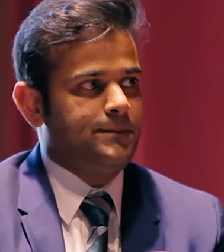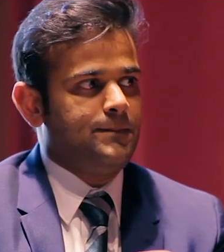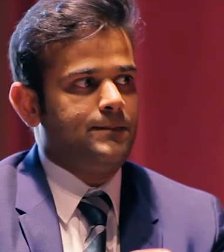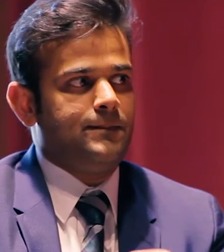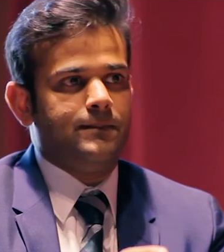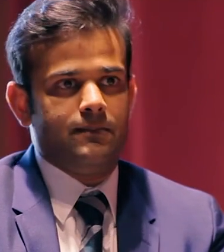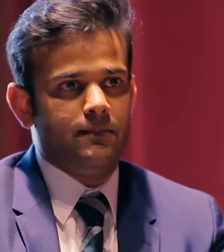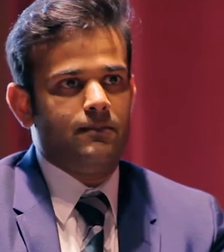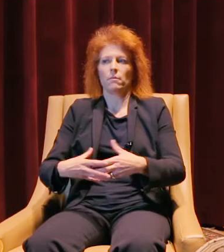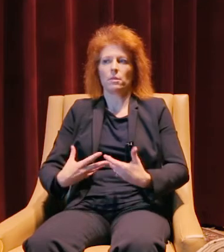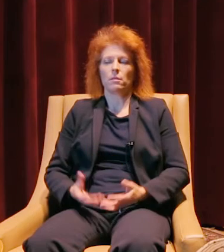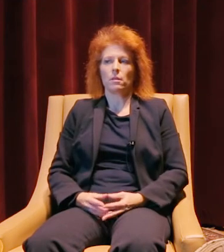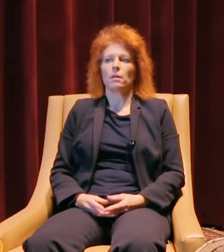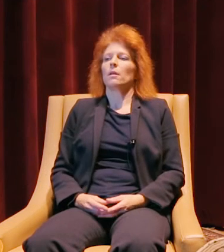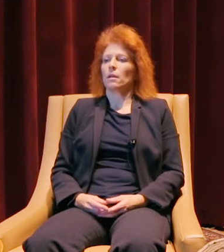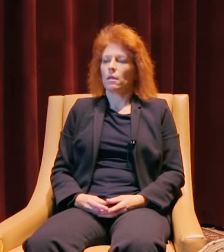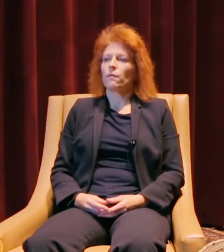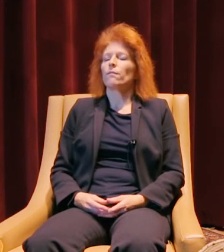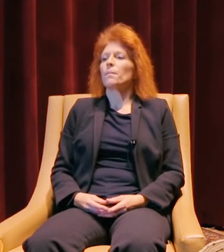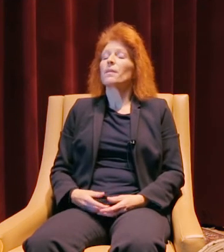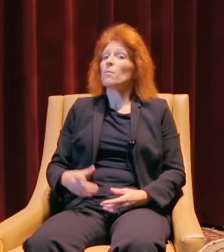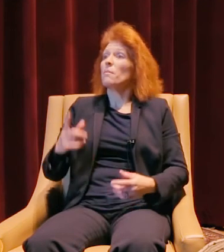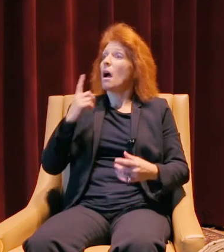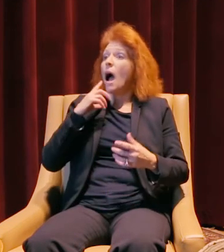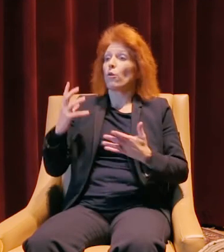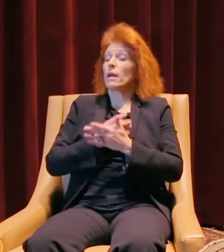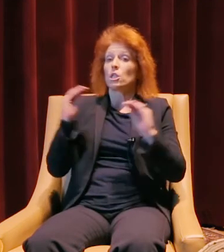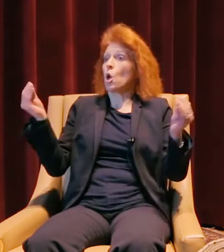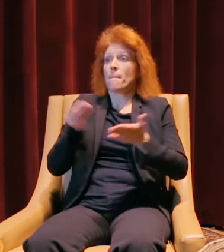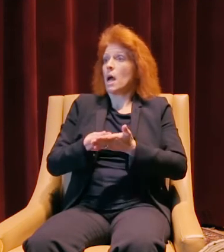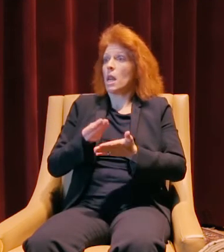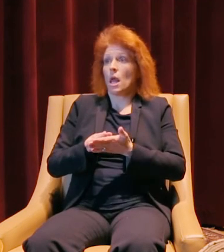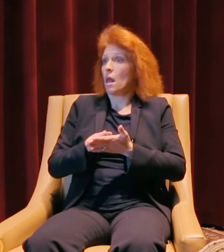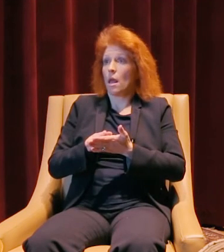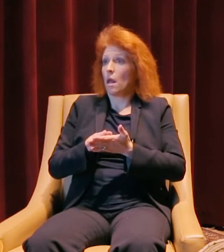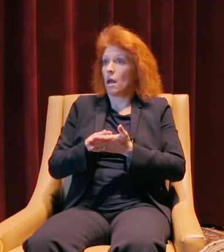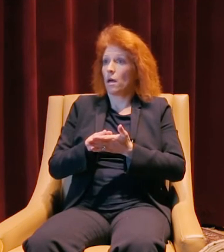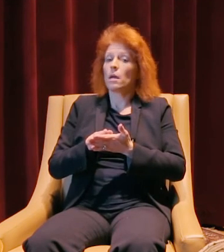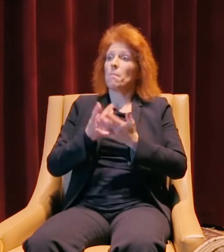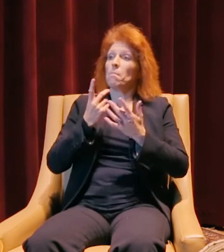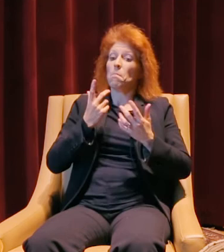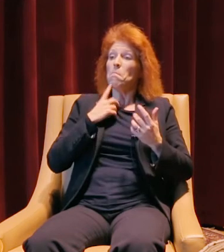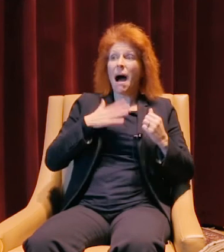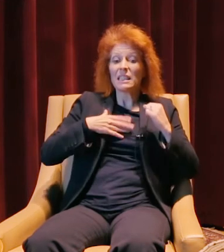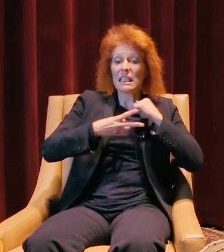for your team? I actually didn't raise any of it. What I did is, I took my life savings,